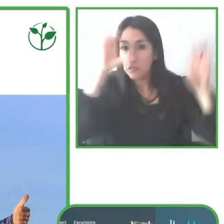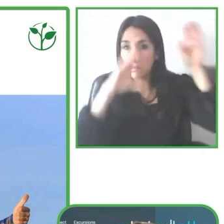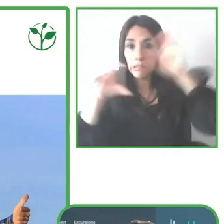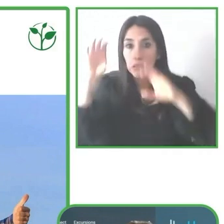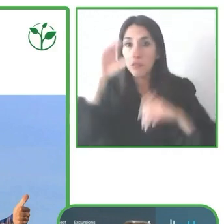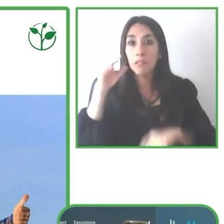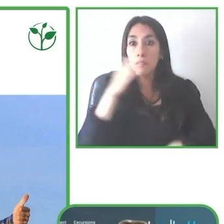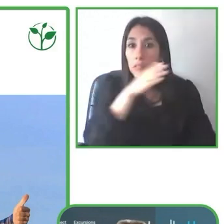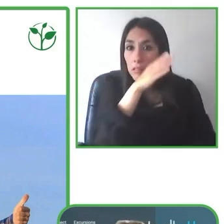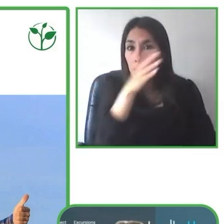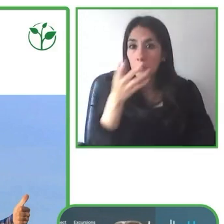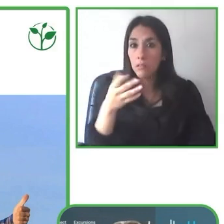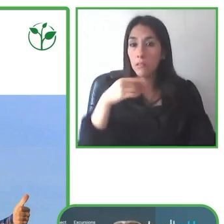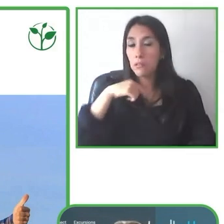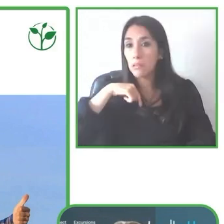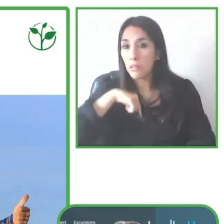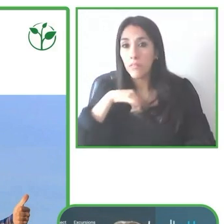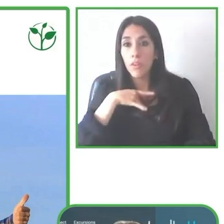with Globe4all in COVID times.